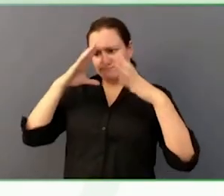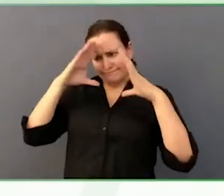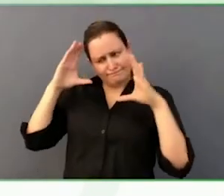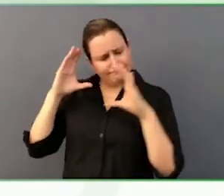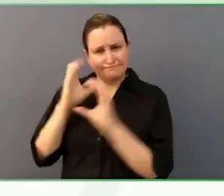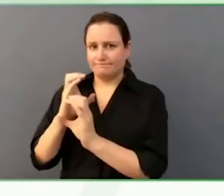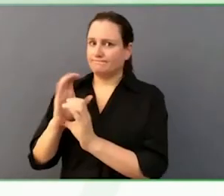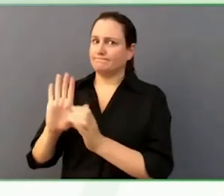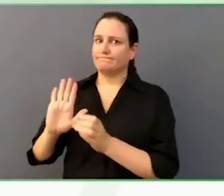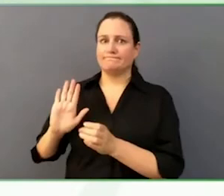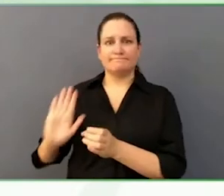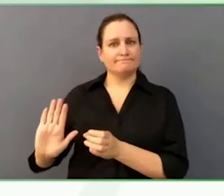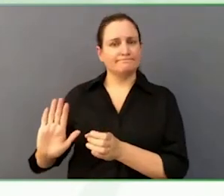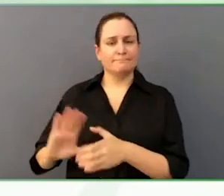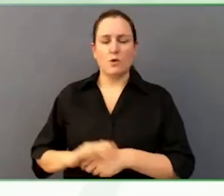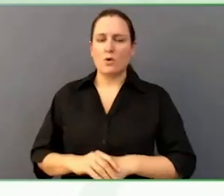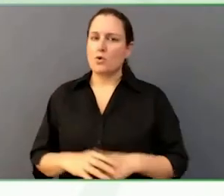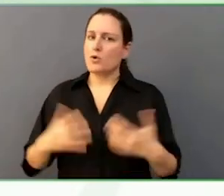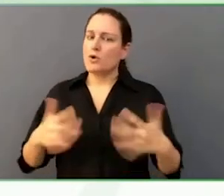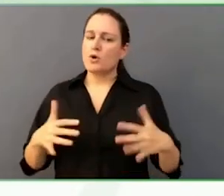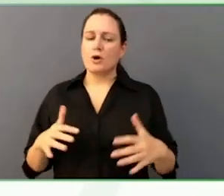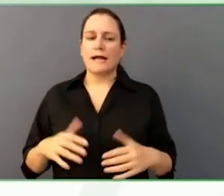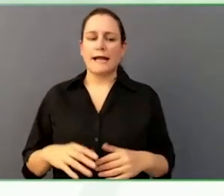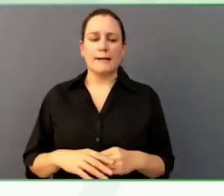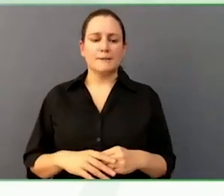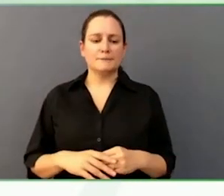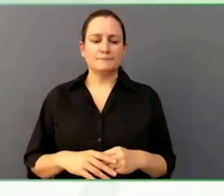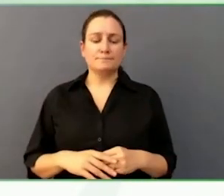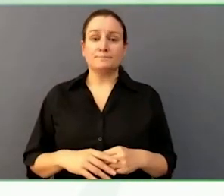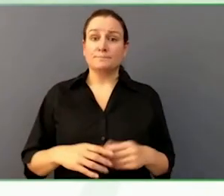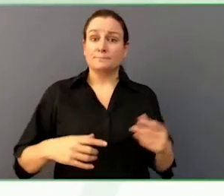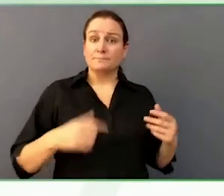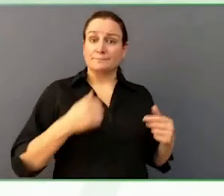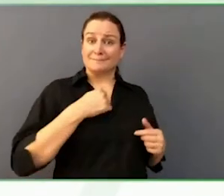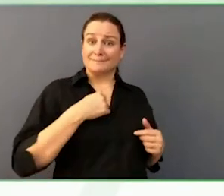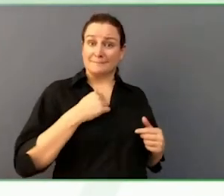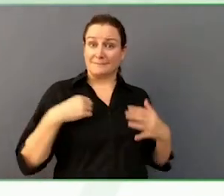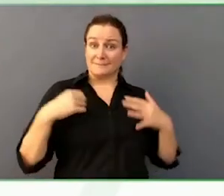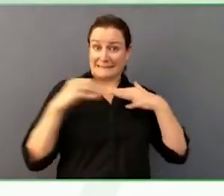be sceptical about it, because there is so much empty lip service